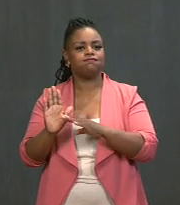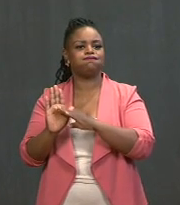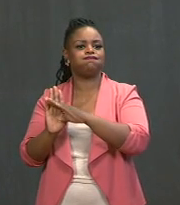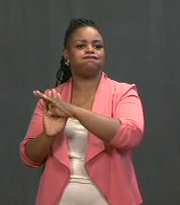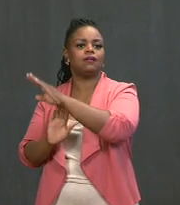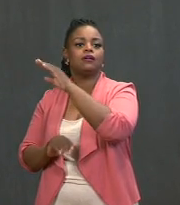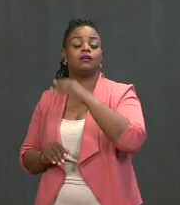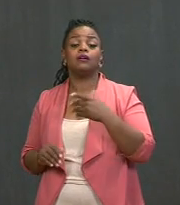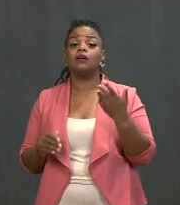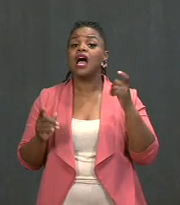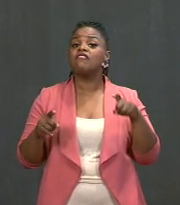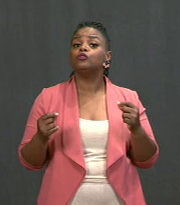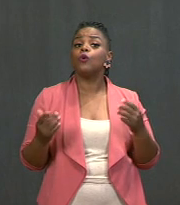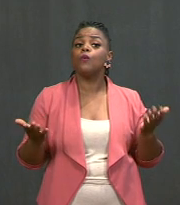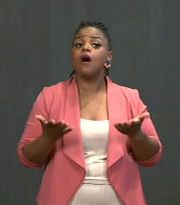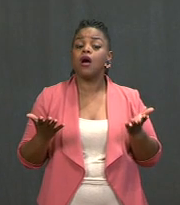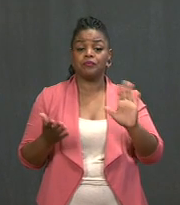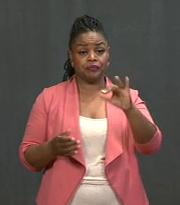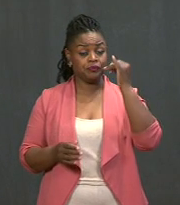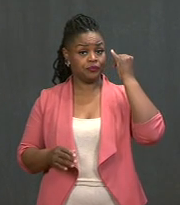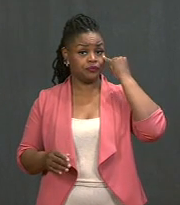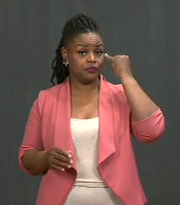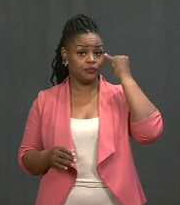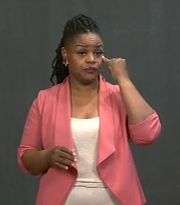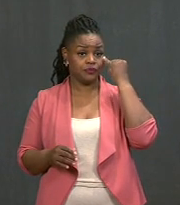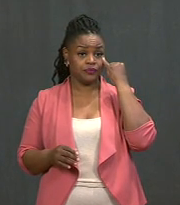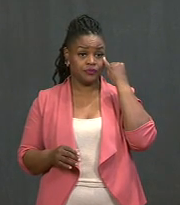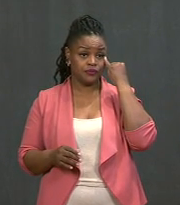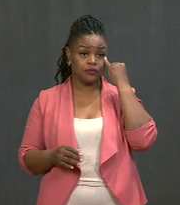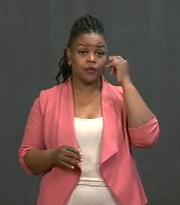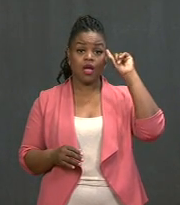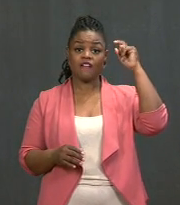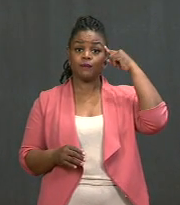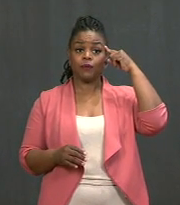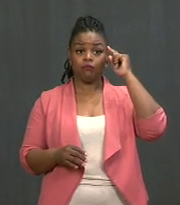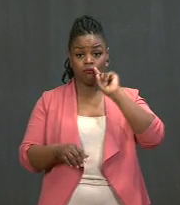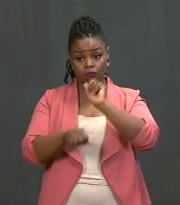We have to ramp up a whole-of-government approach that rallies the whole country